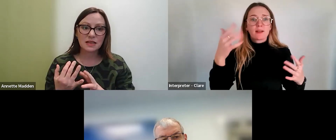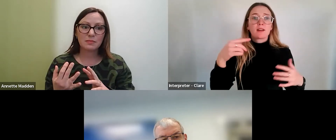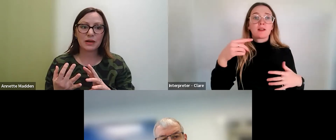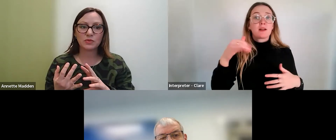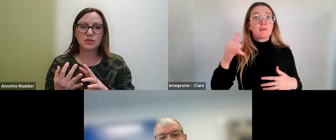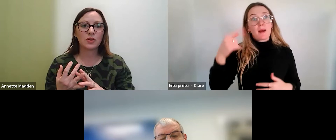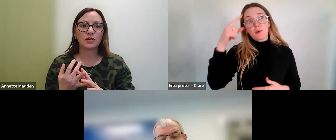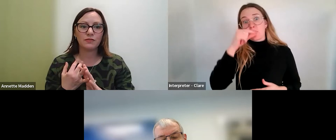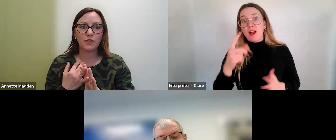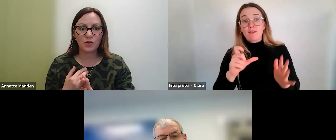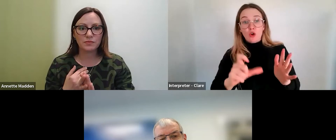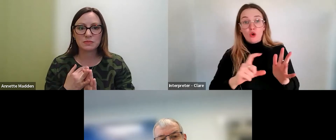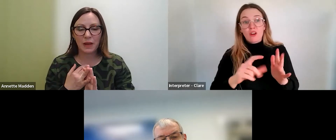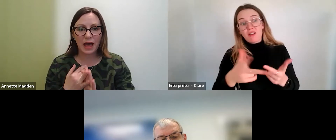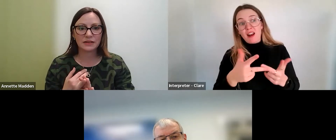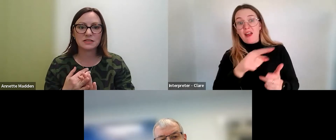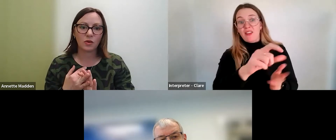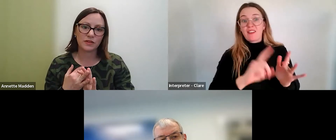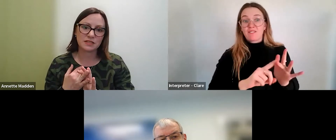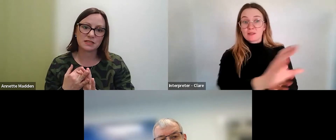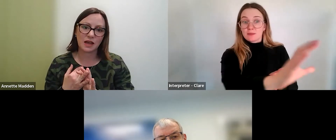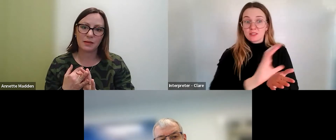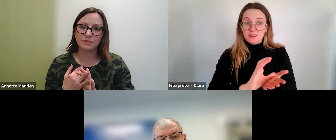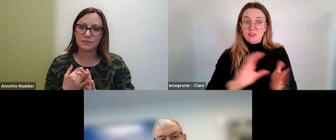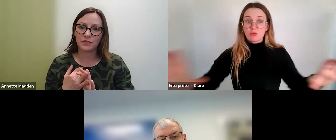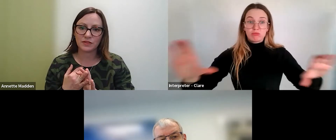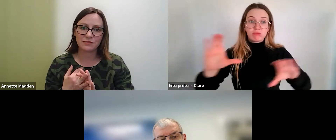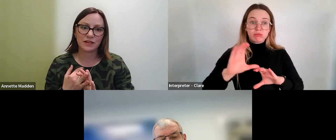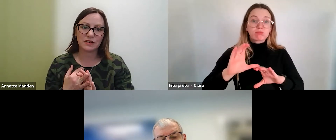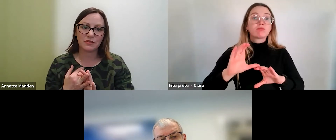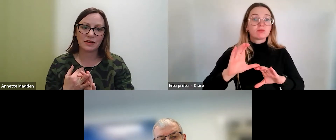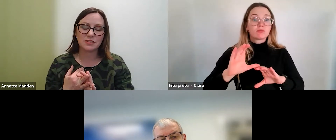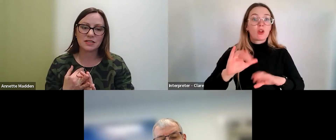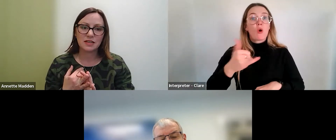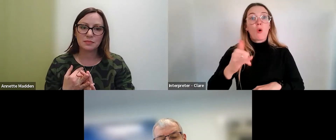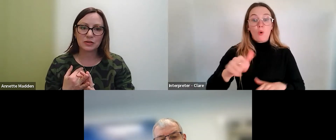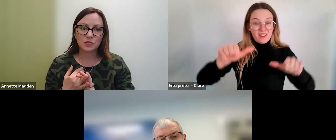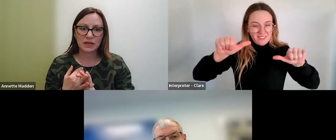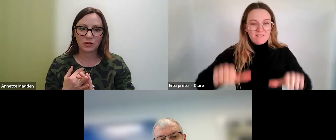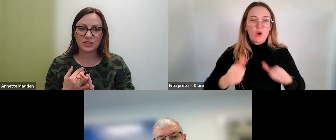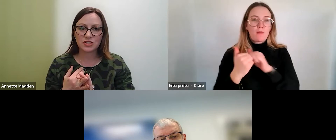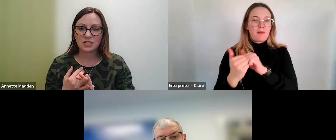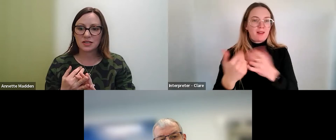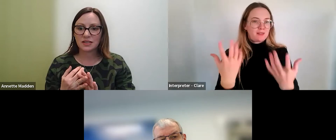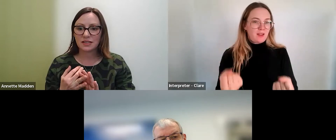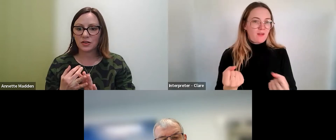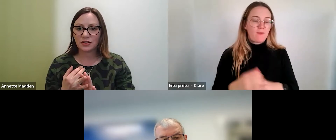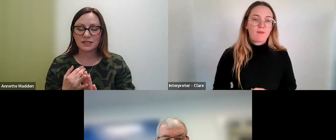also confirmed partners on this funding round. Because we acknowledge, you